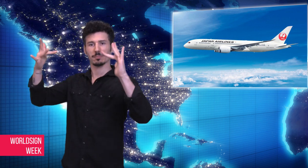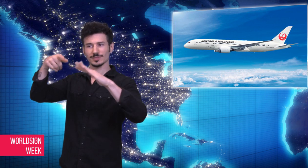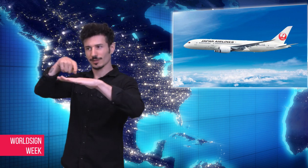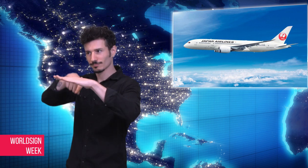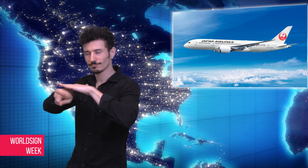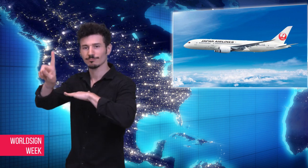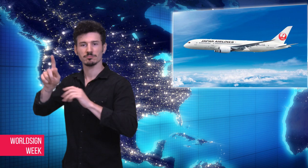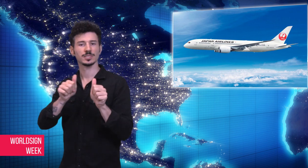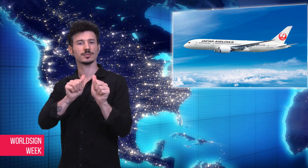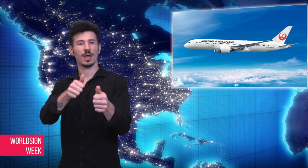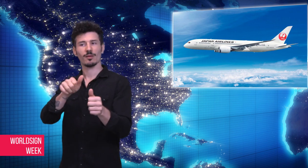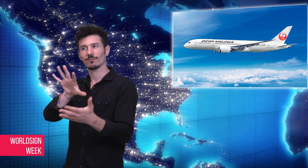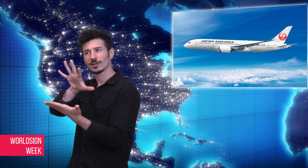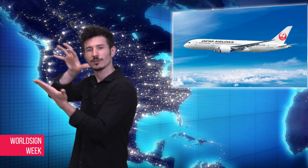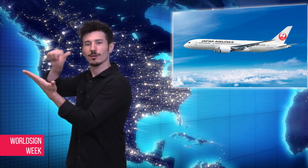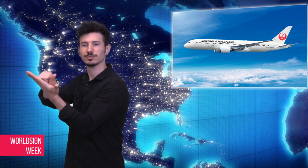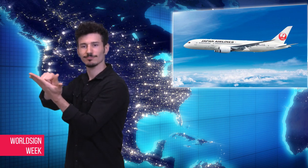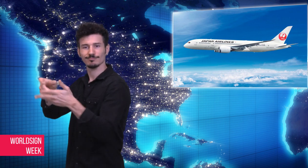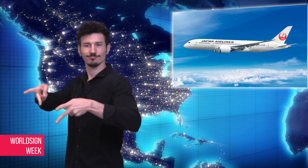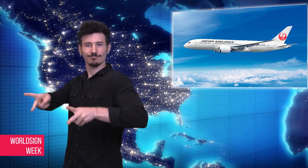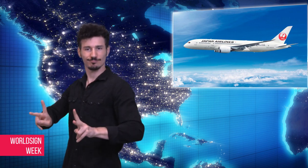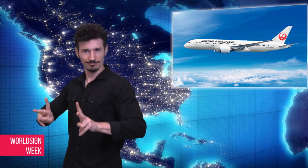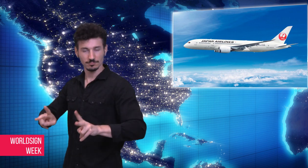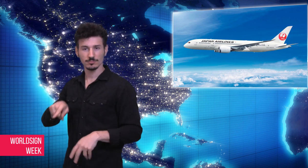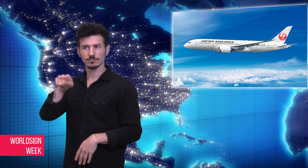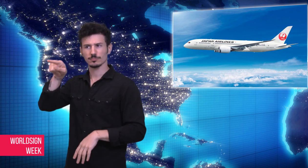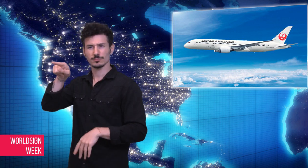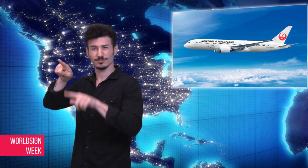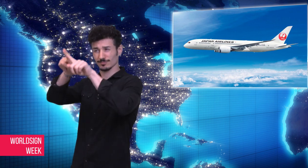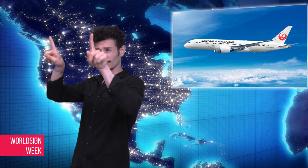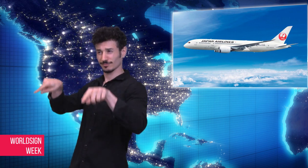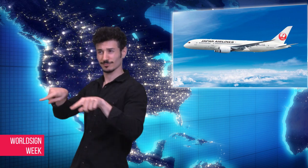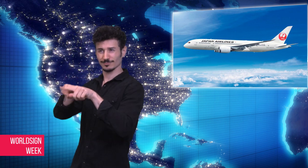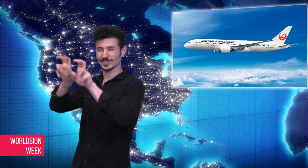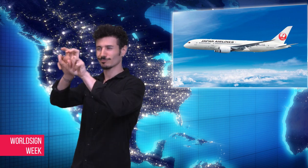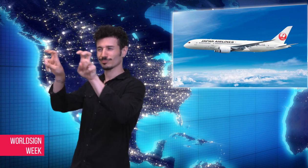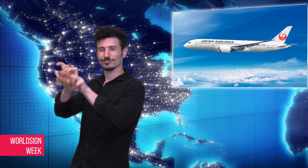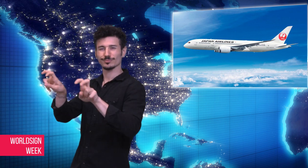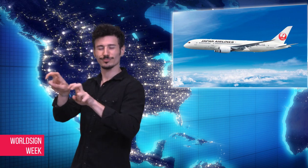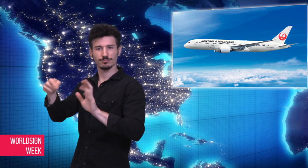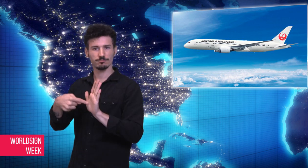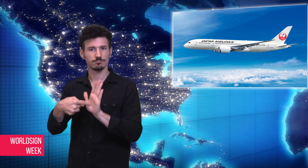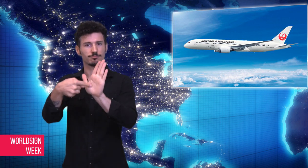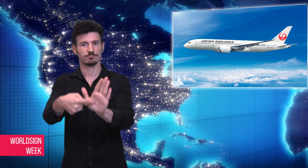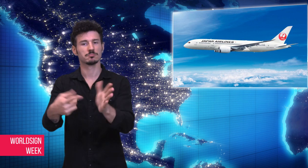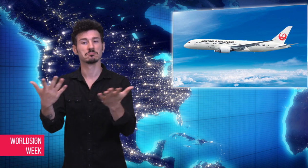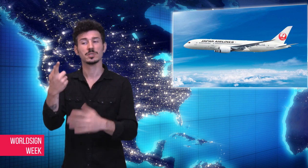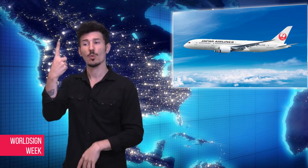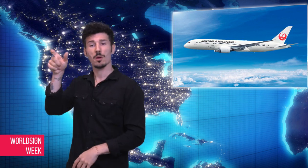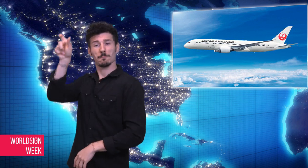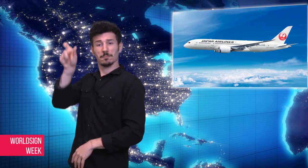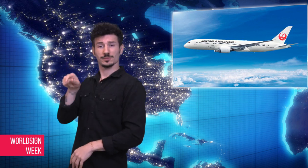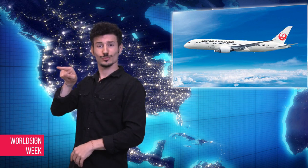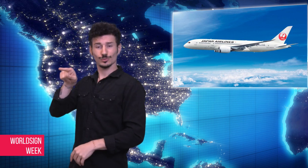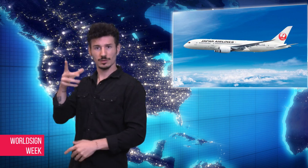chance to book a seat online and know where passengers with babies or kids may sit.